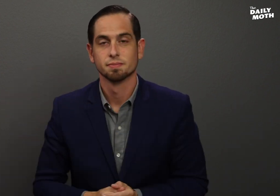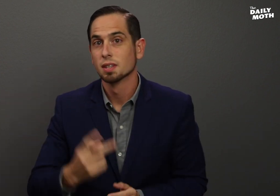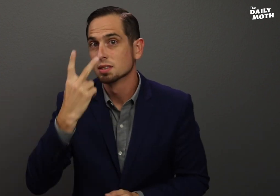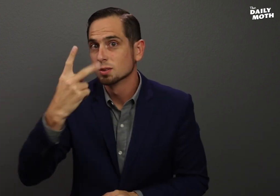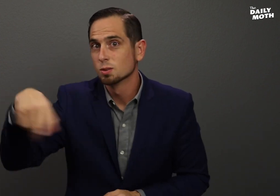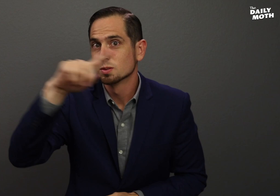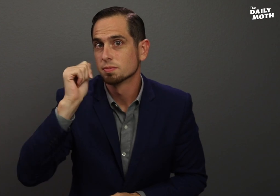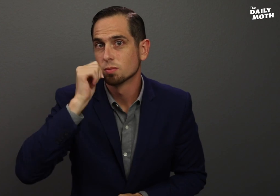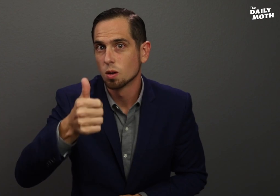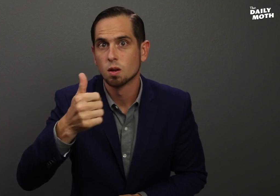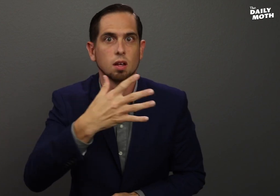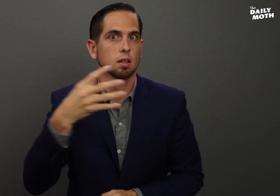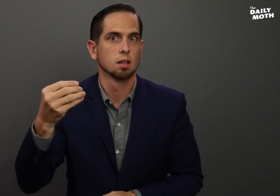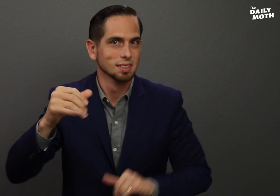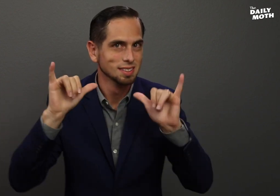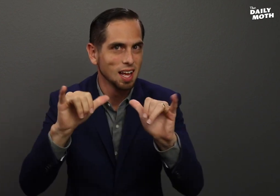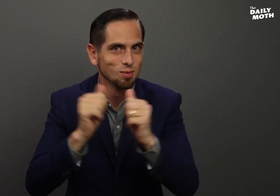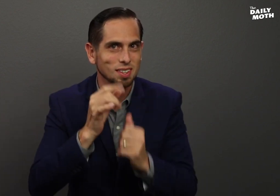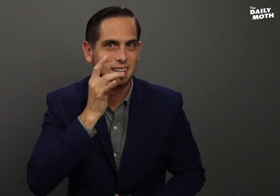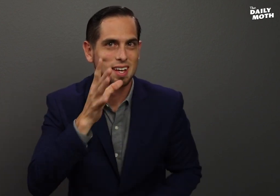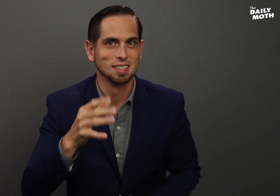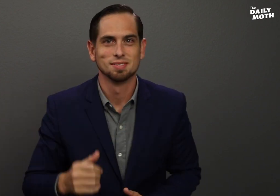See you tomorrow and stay with the light!